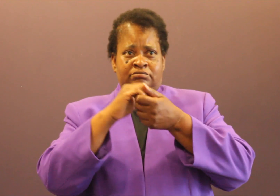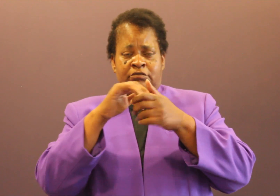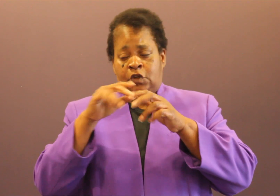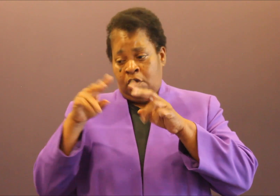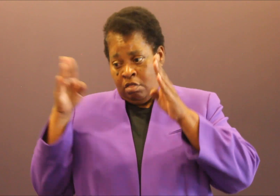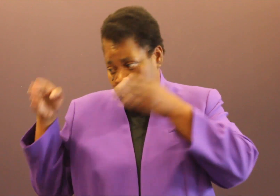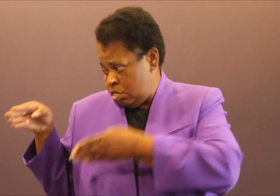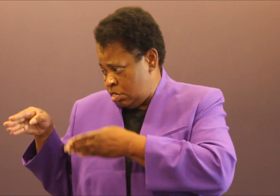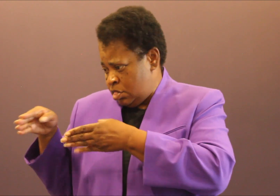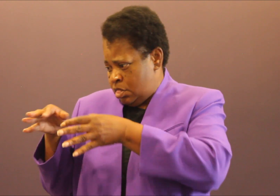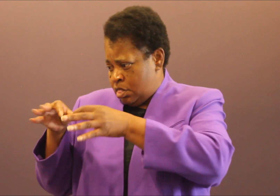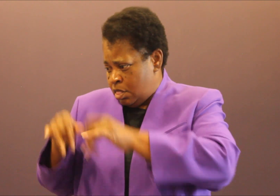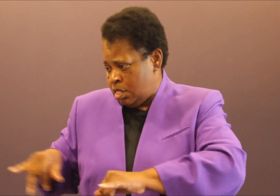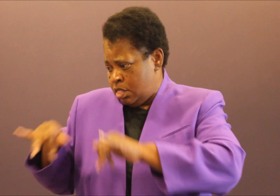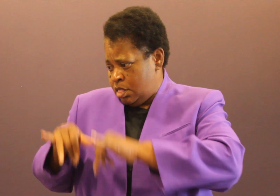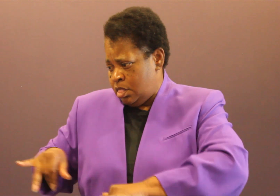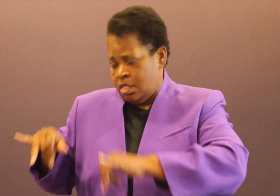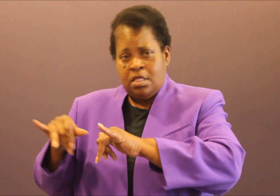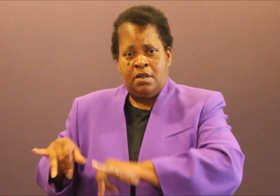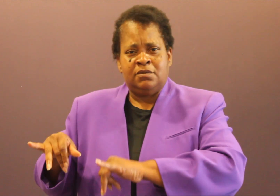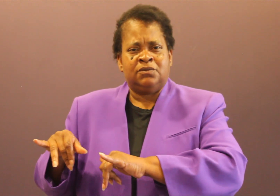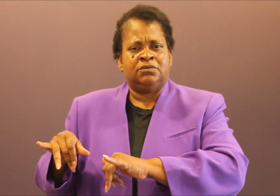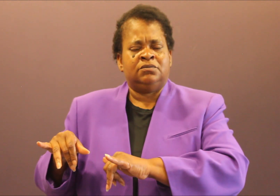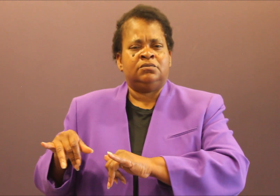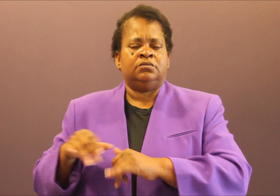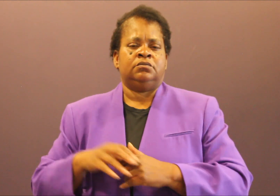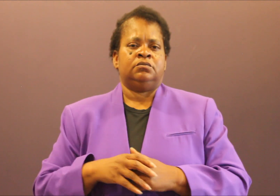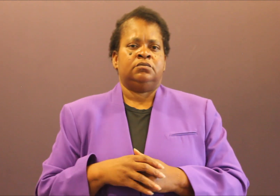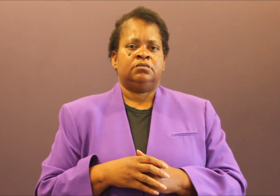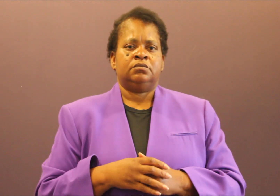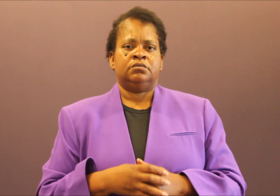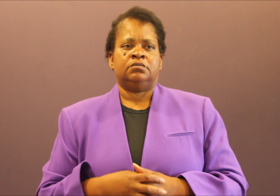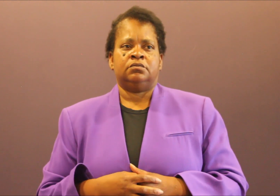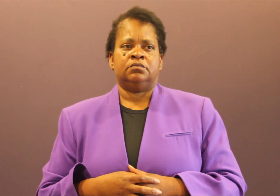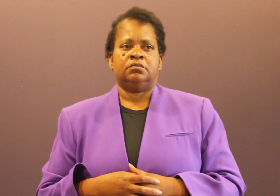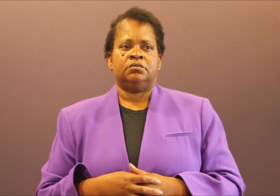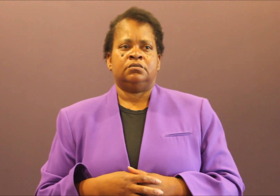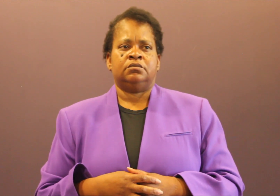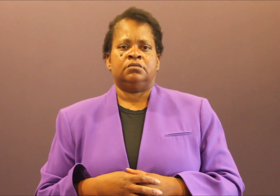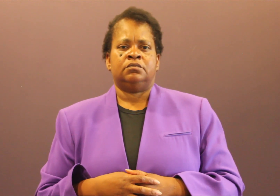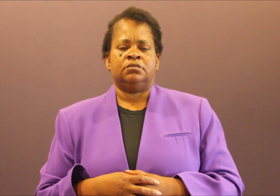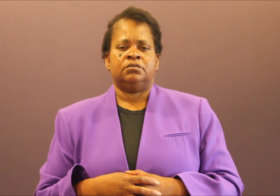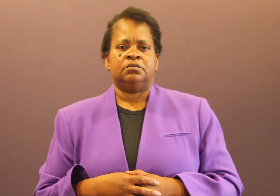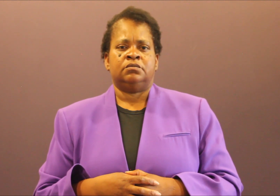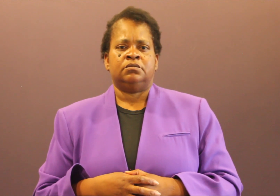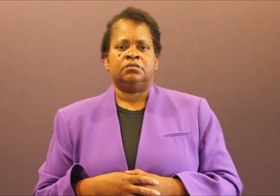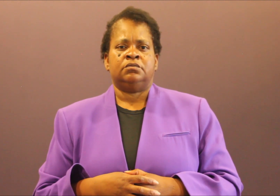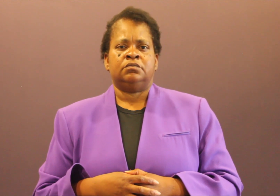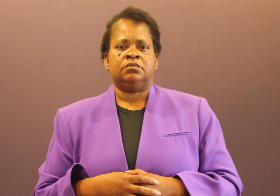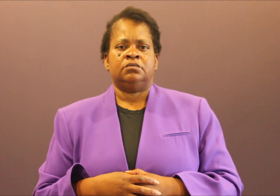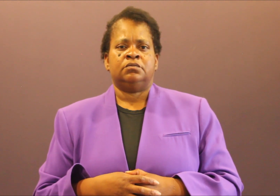people's expressions are not unreasonable. We have to be full throated